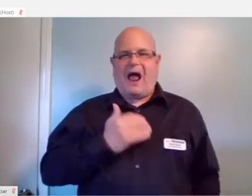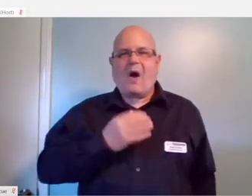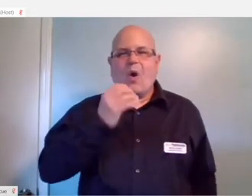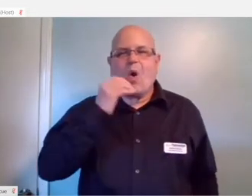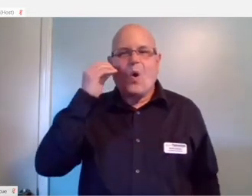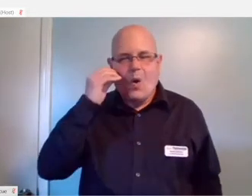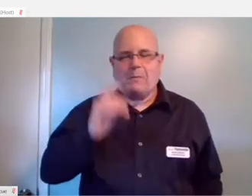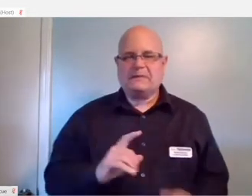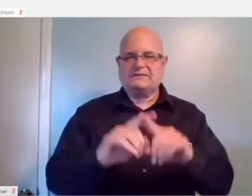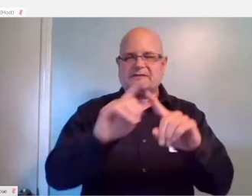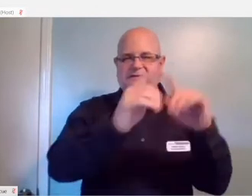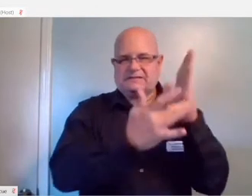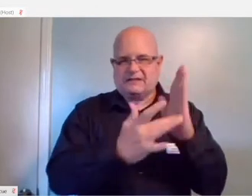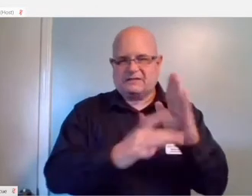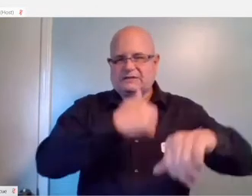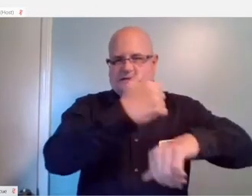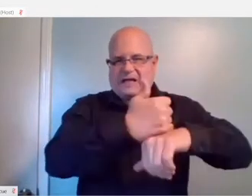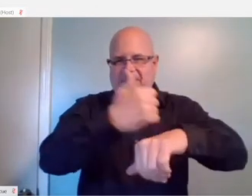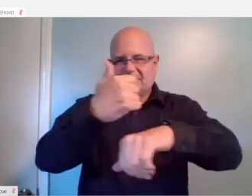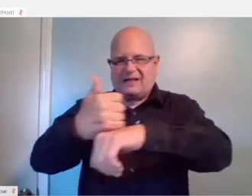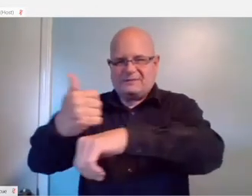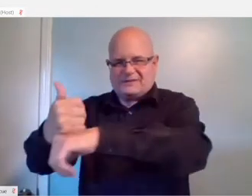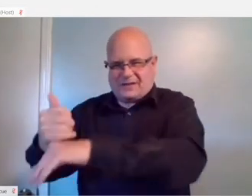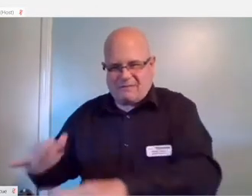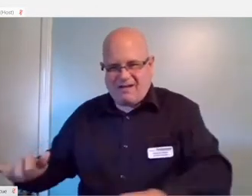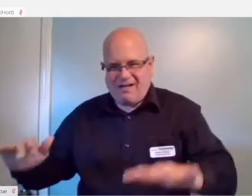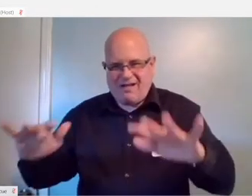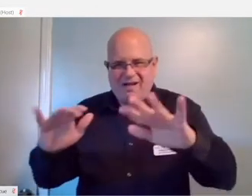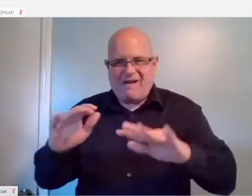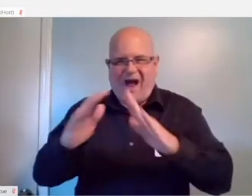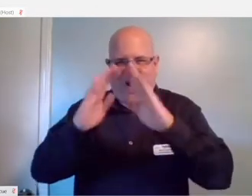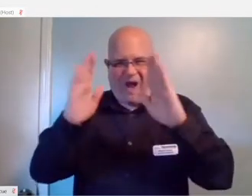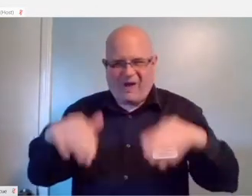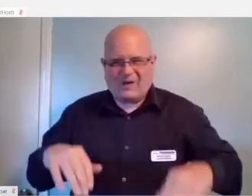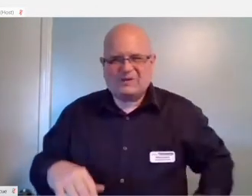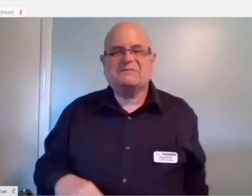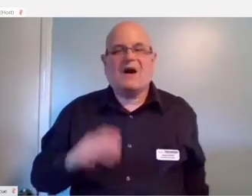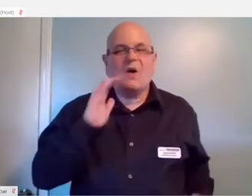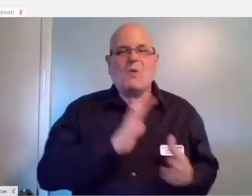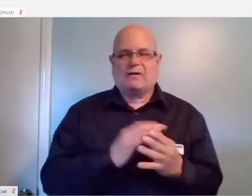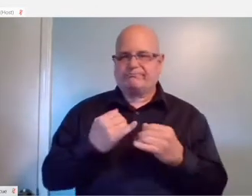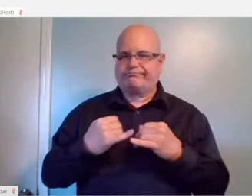these different technologies set up throughout our house and all of the great things she's able to do independently now as well.